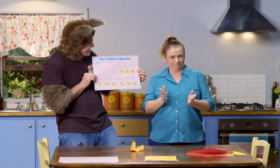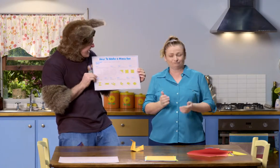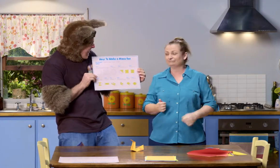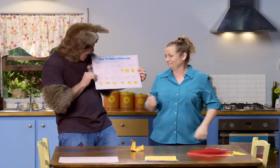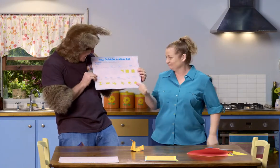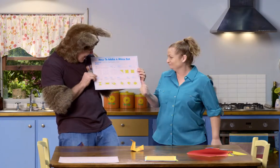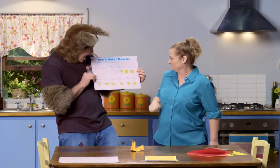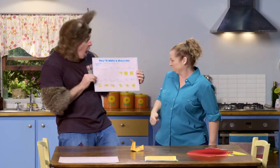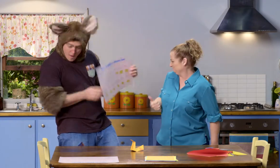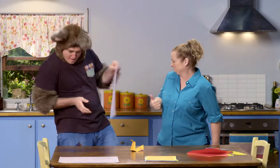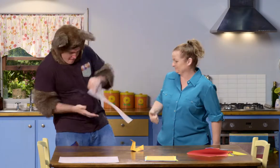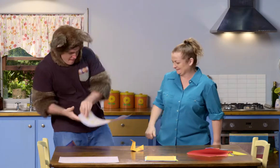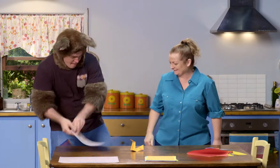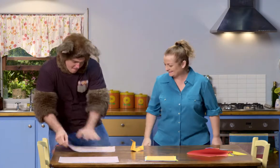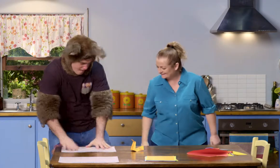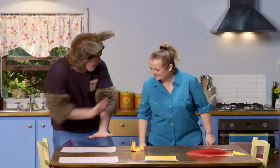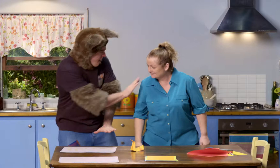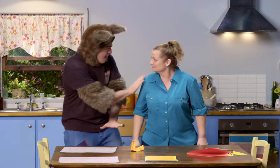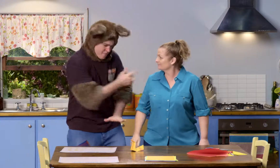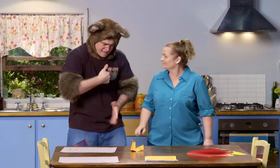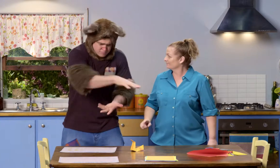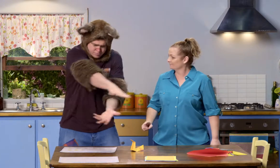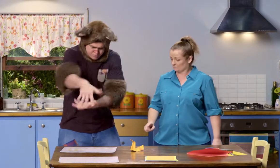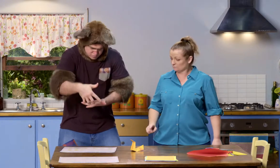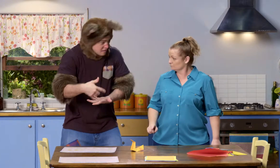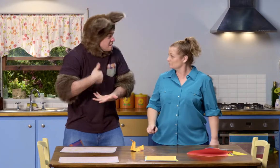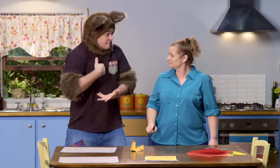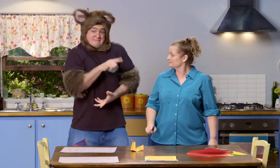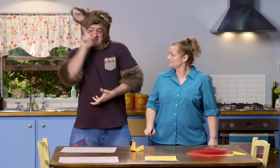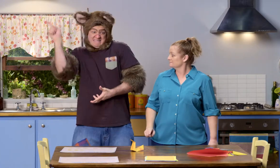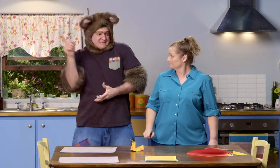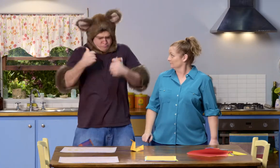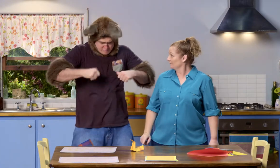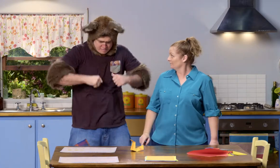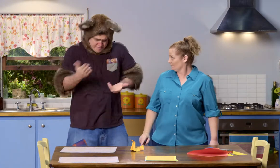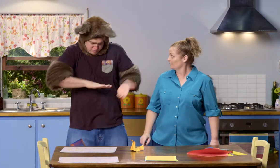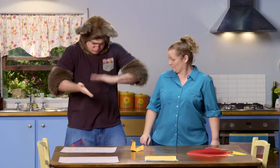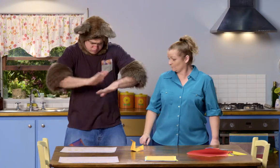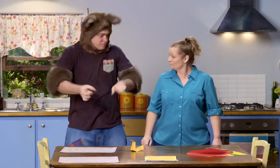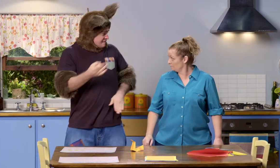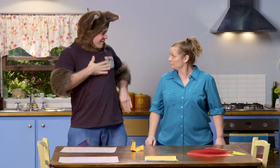Yeah. Oh. Sally, can I take all these papers outside and practice my folding?